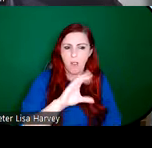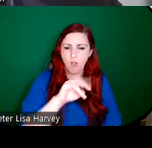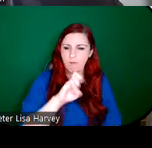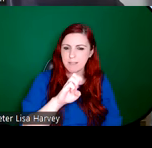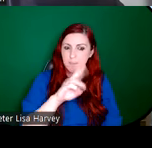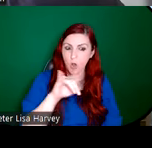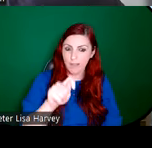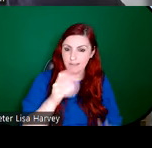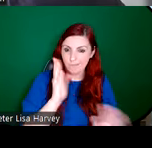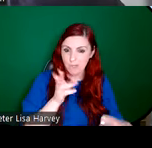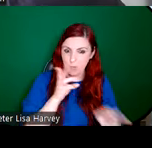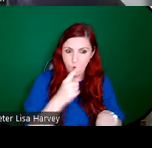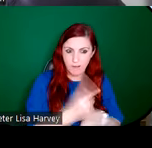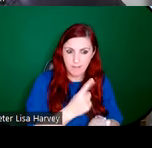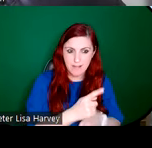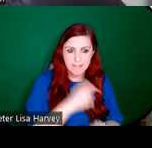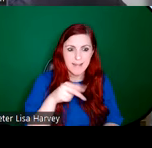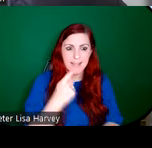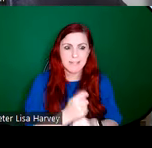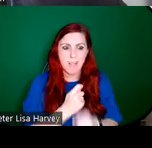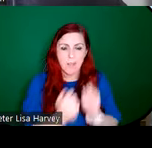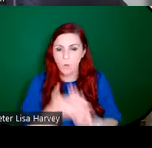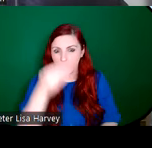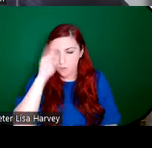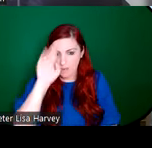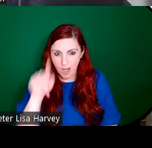time I go to Ireland, I must certainly look you up, and get cheered by hearing